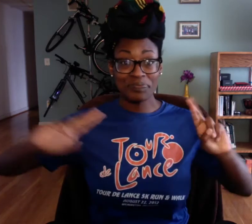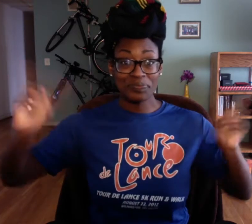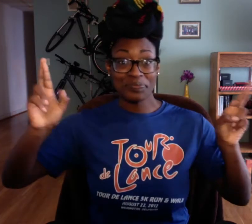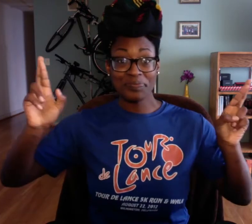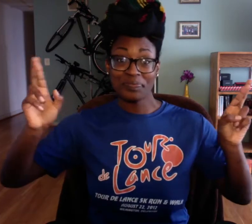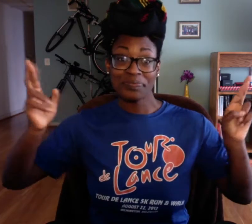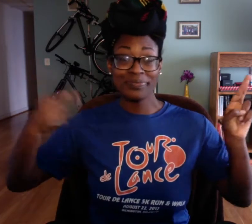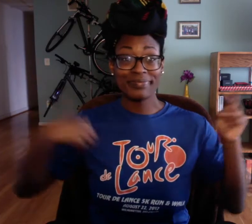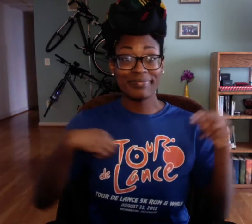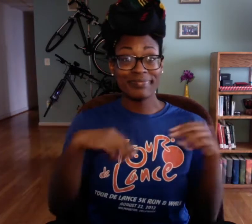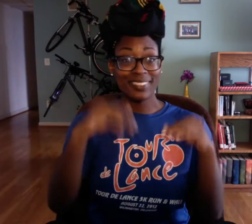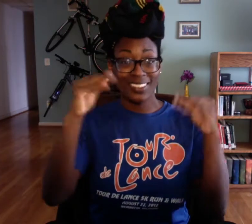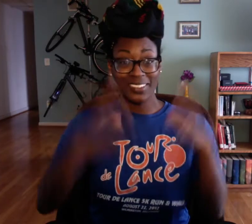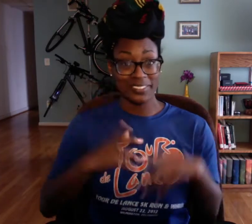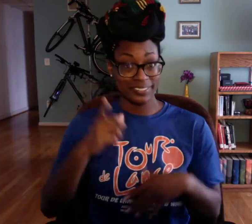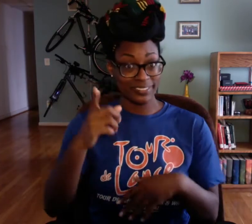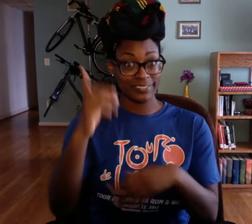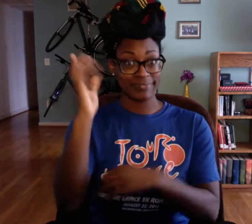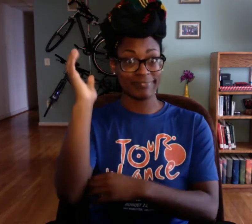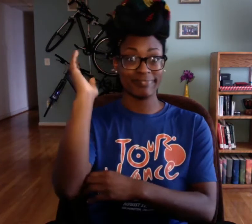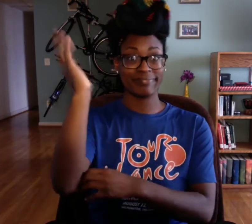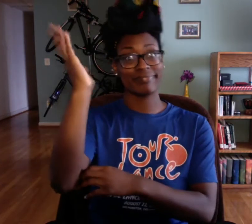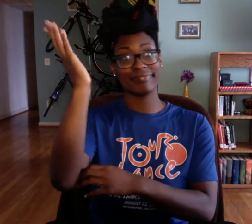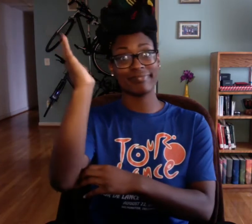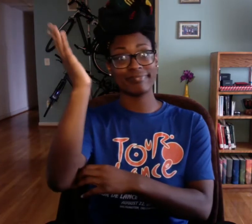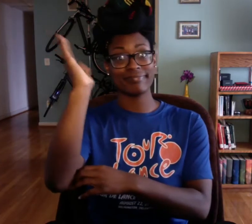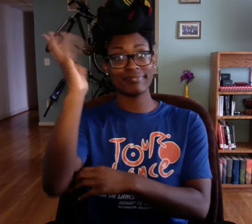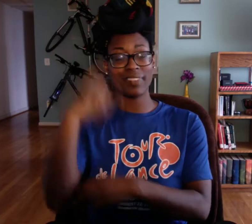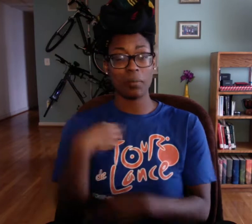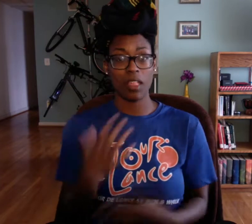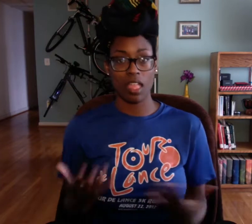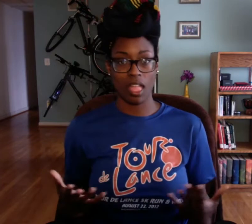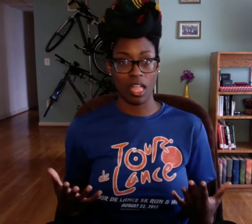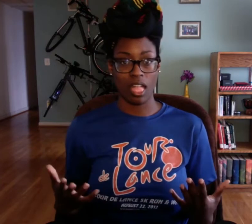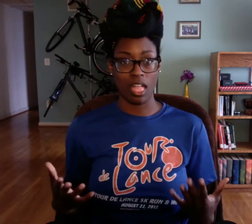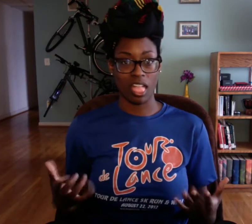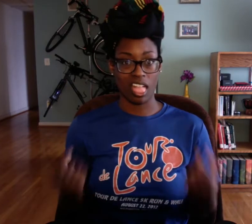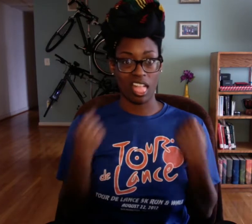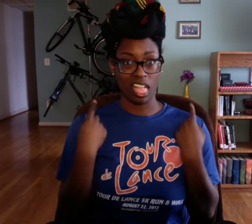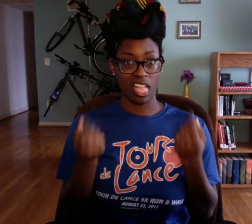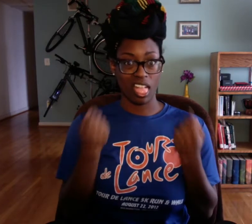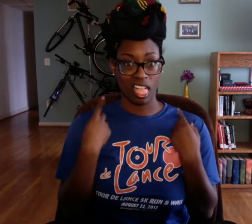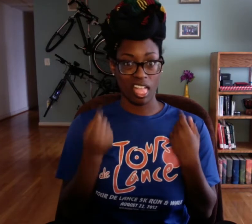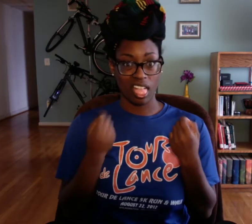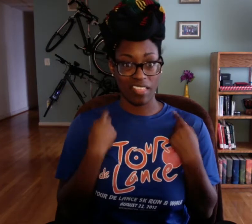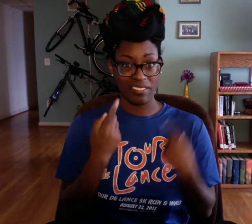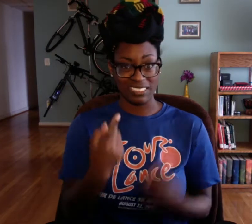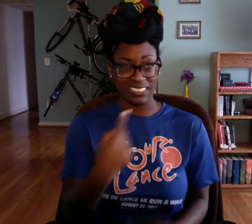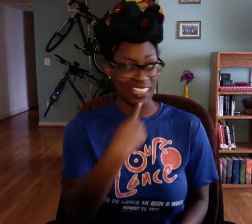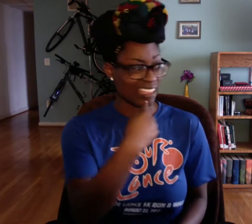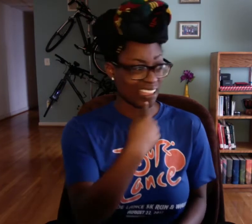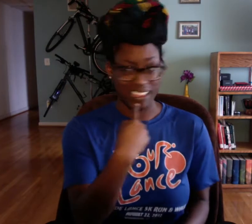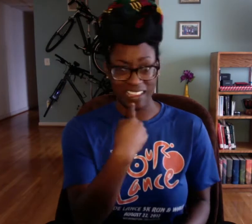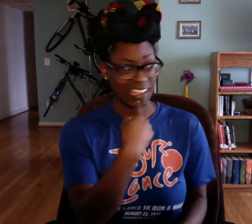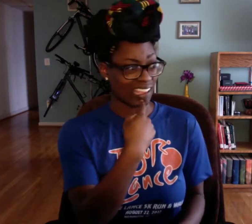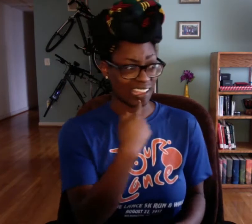class and ready, ready to learn and my teachers would get up start their lecture and I'd be like, "What's going on?